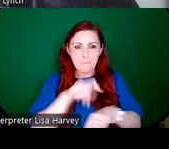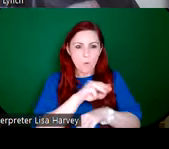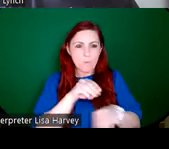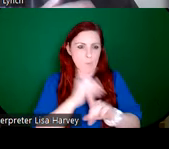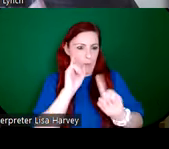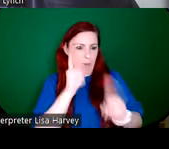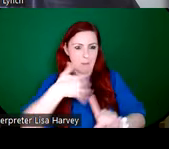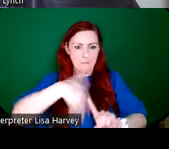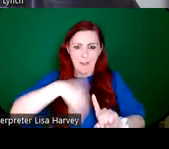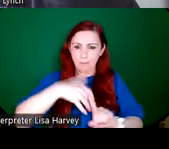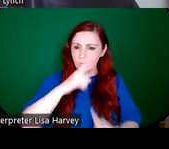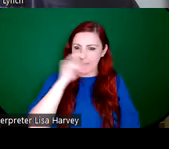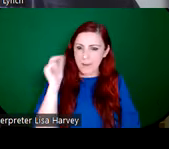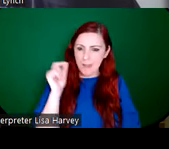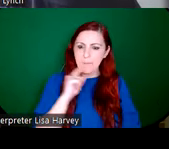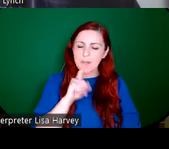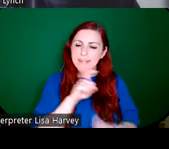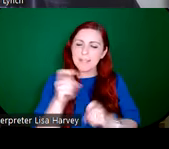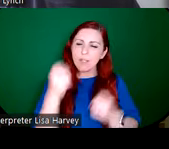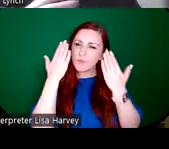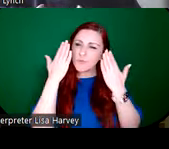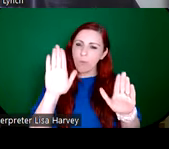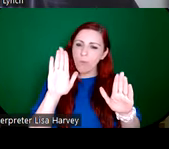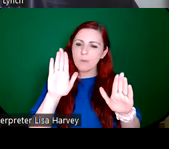it's still kind of conveyed this sense of the kind of cultural revivalism of